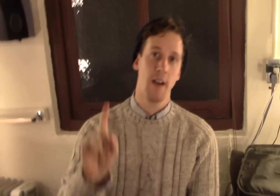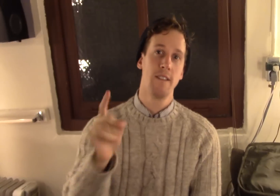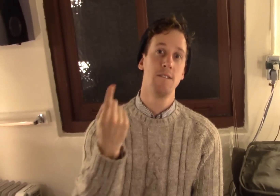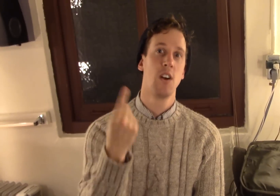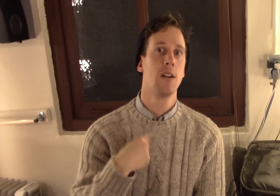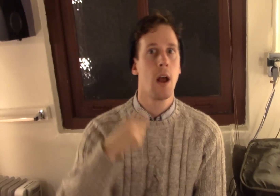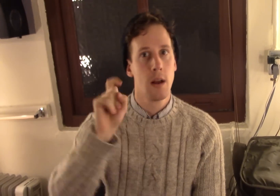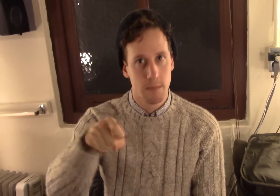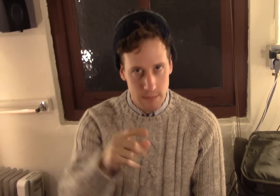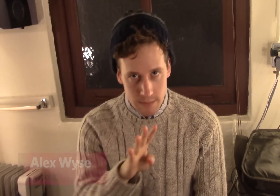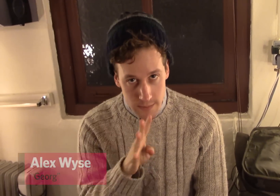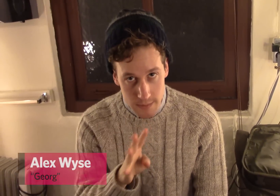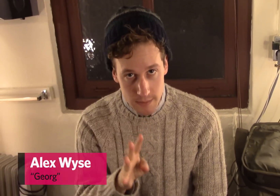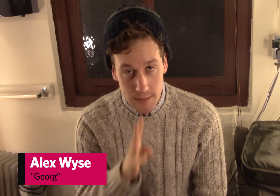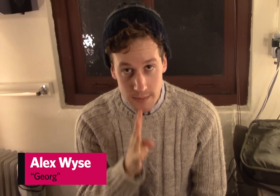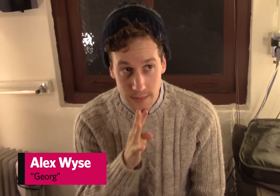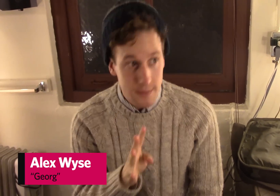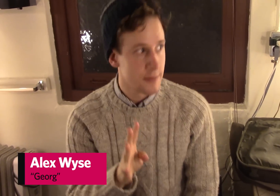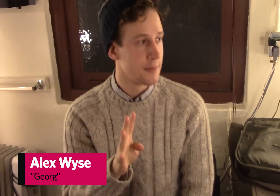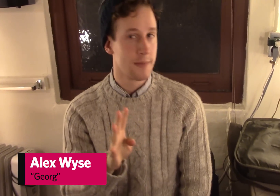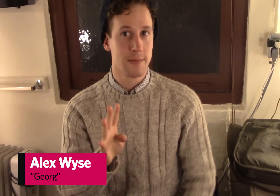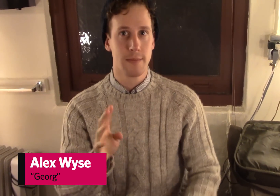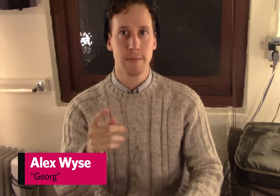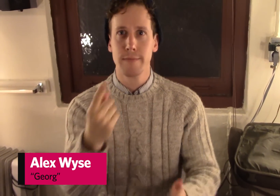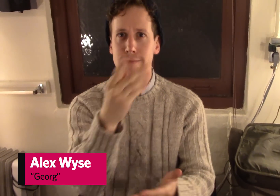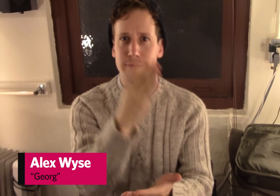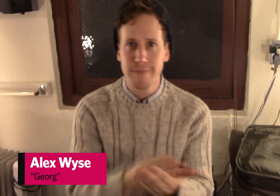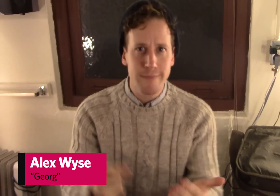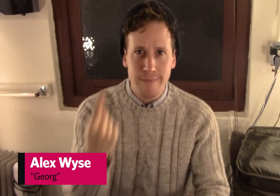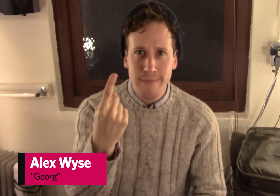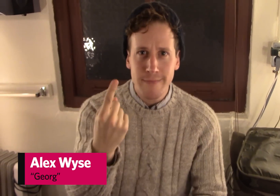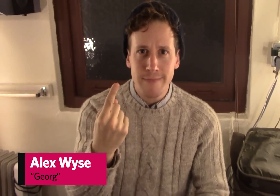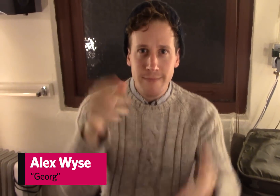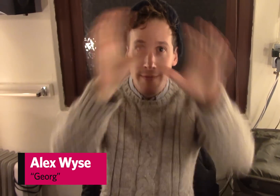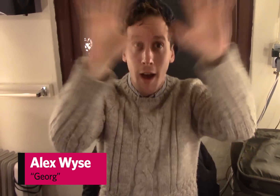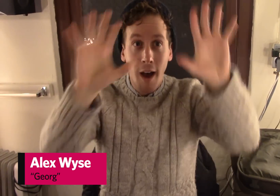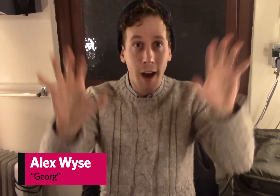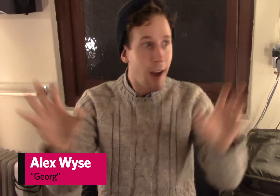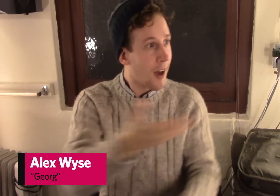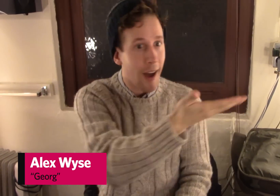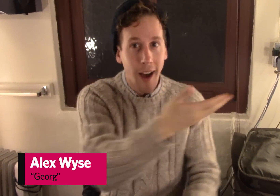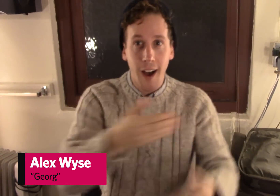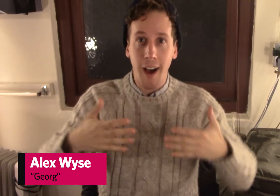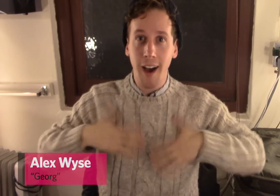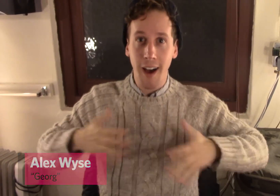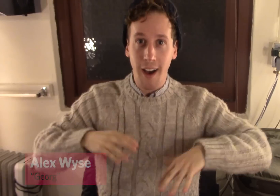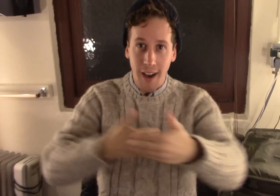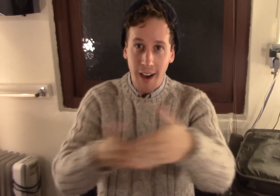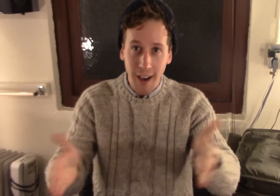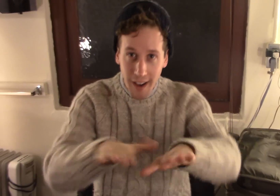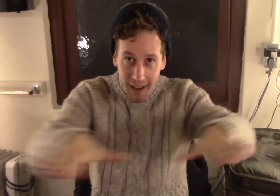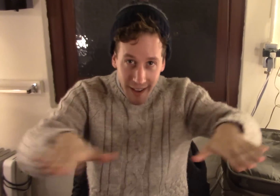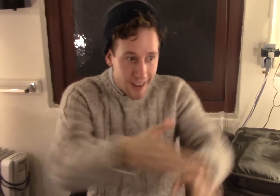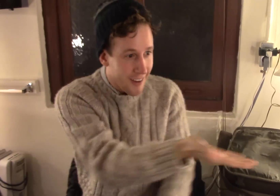First I must say somebody put cobwebs over my